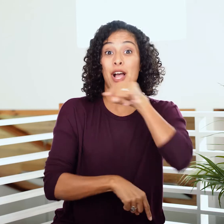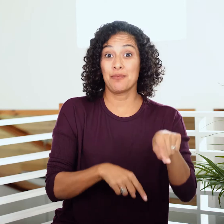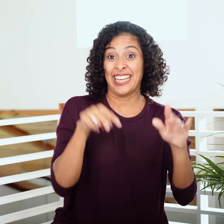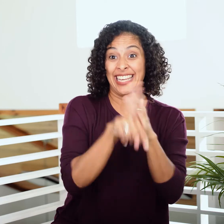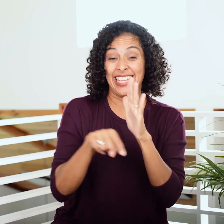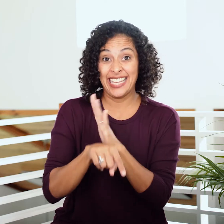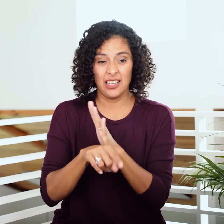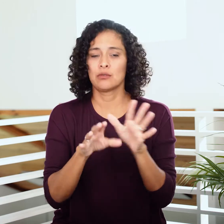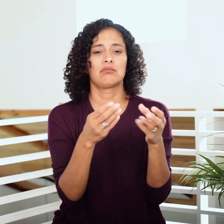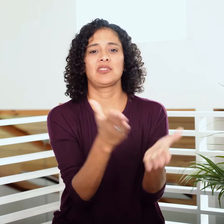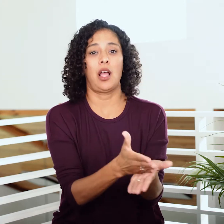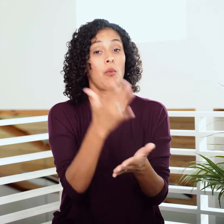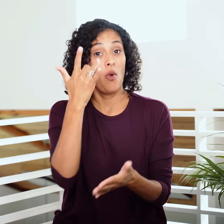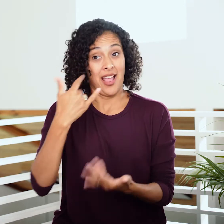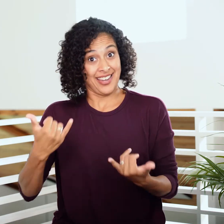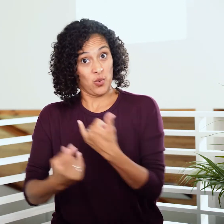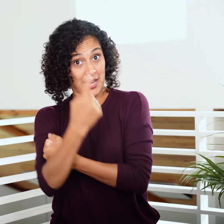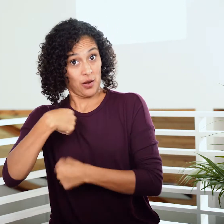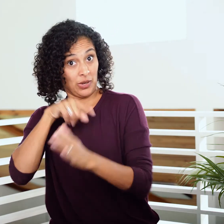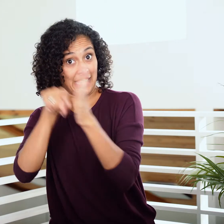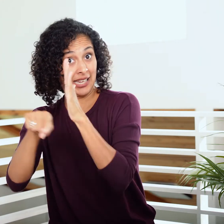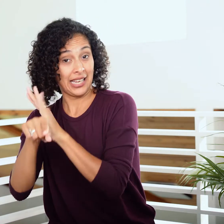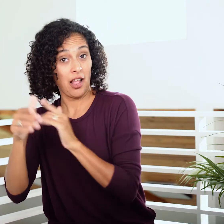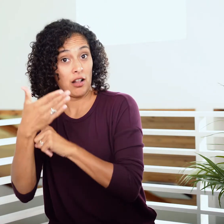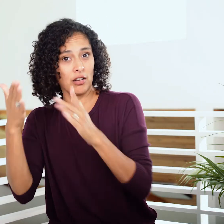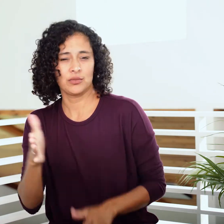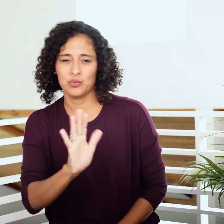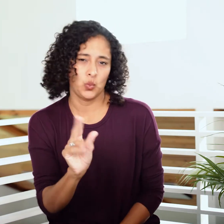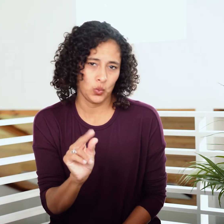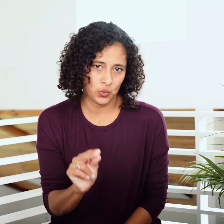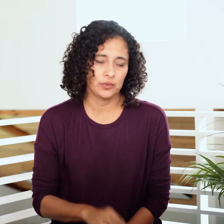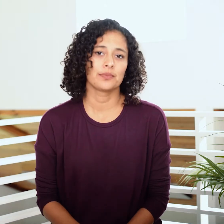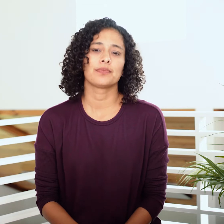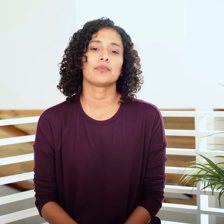but we lose the civil punishments, meaning we don’t kill adulterers.